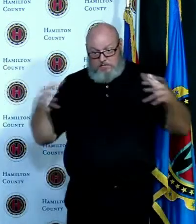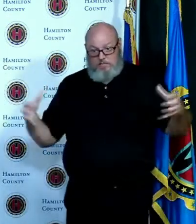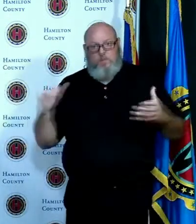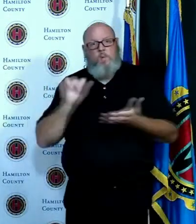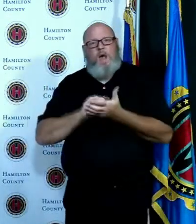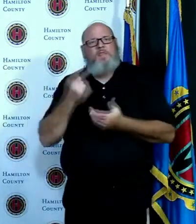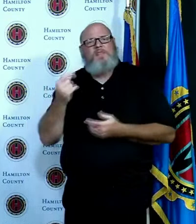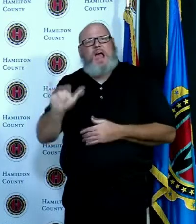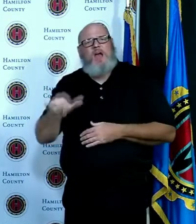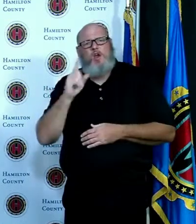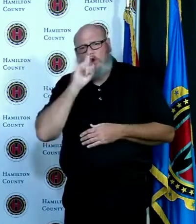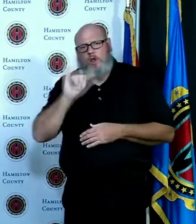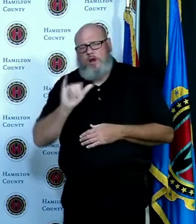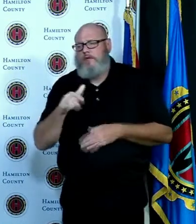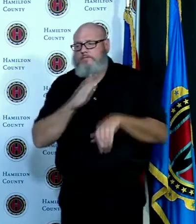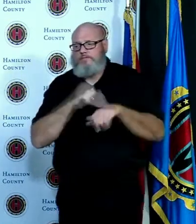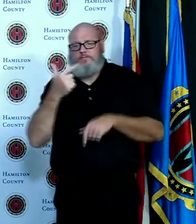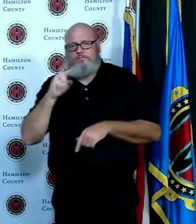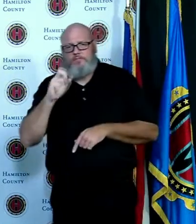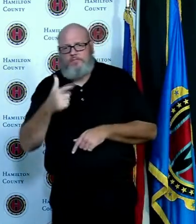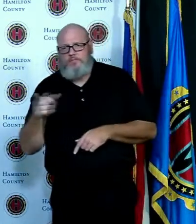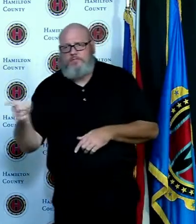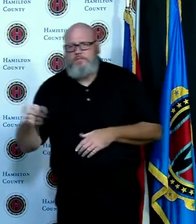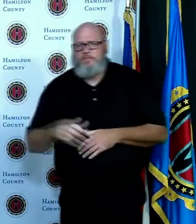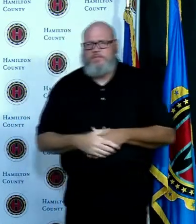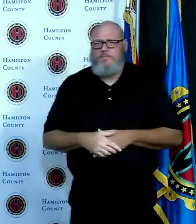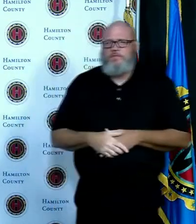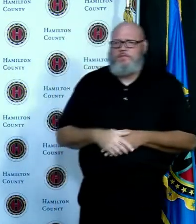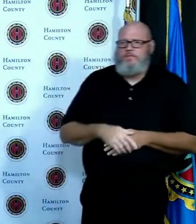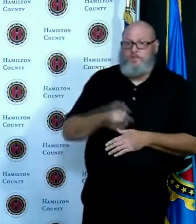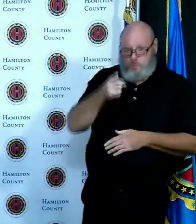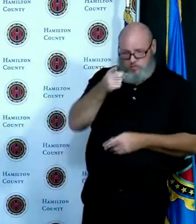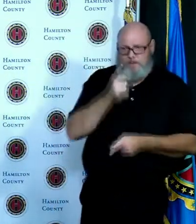certainly it is the increased workload is creating a lot of